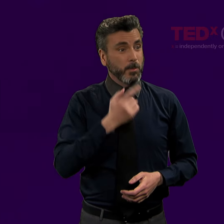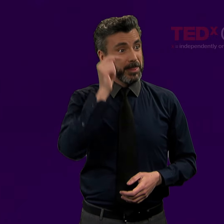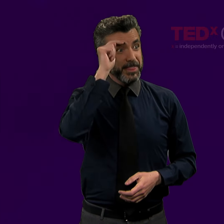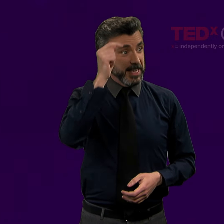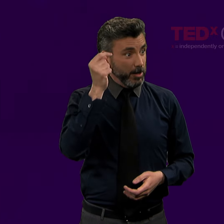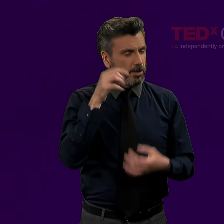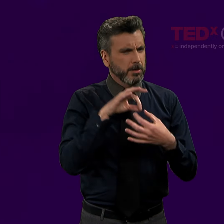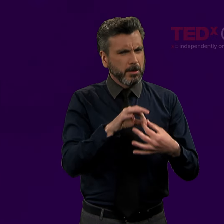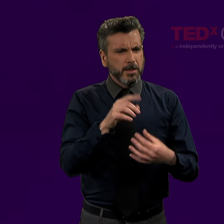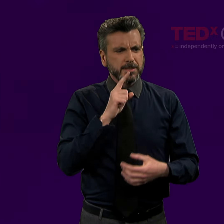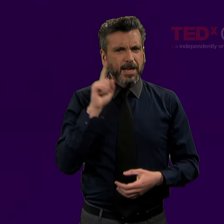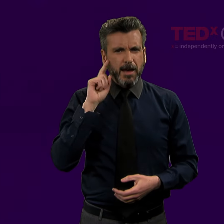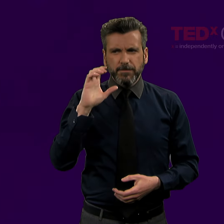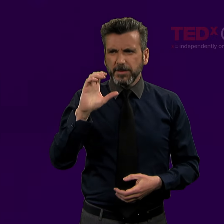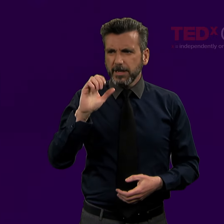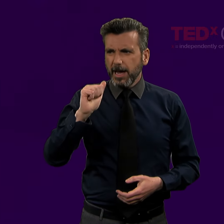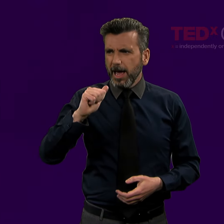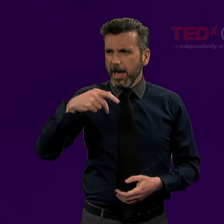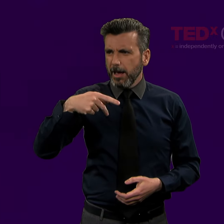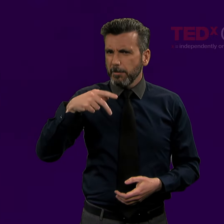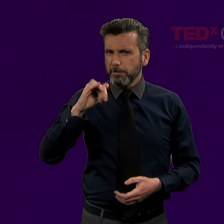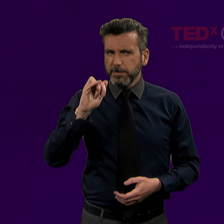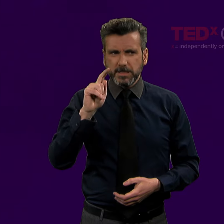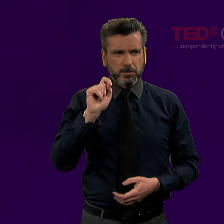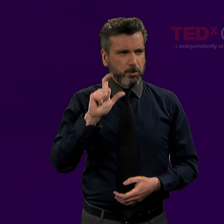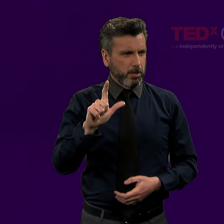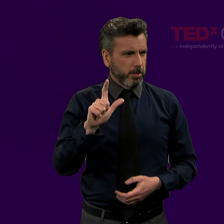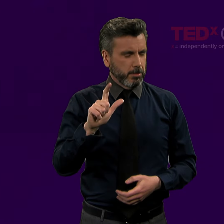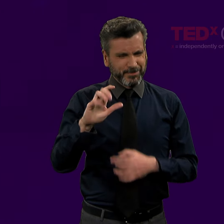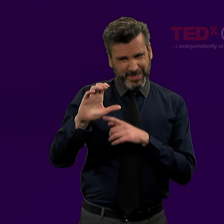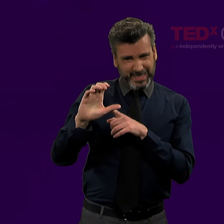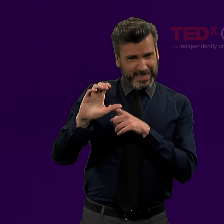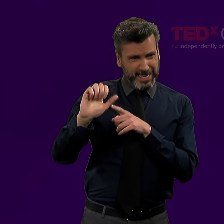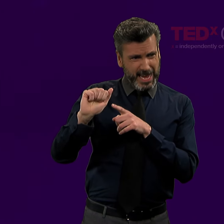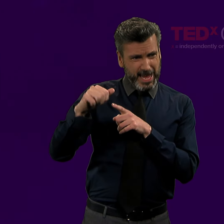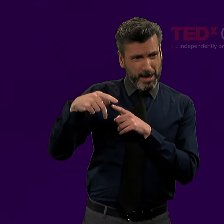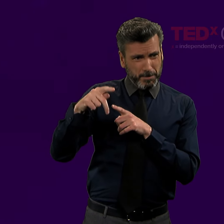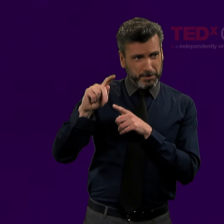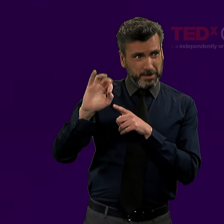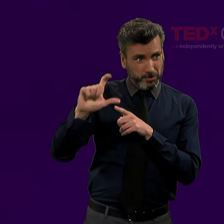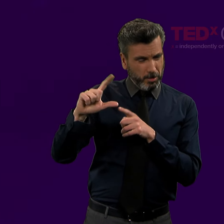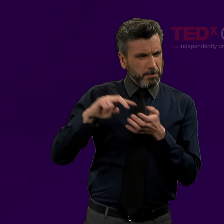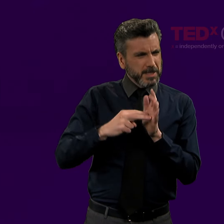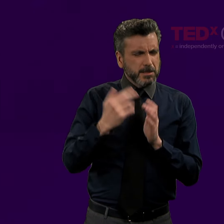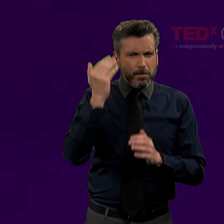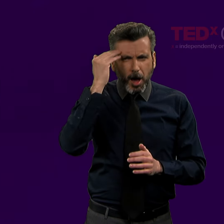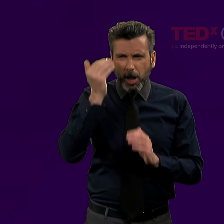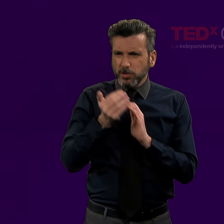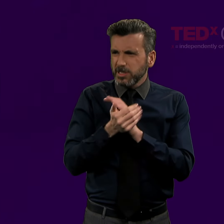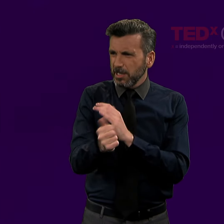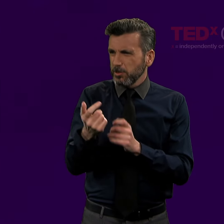Well, our theory is it's about Deaf capital. And by "capital" I mean knowledge and skills